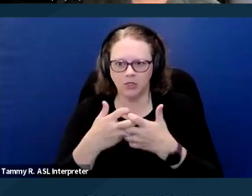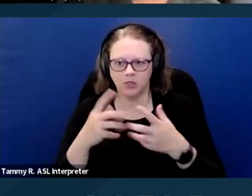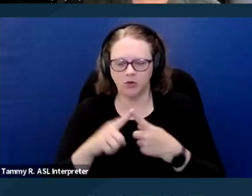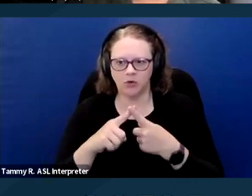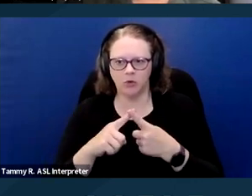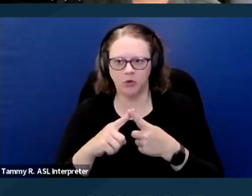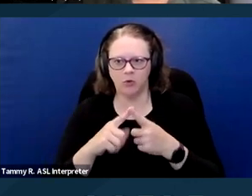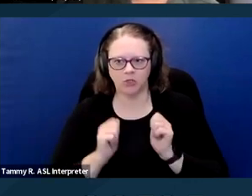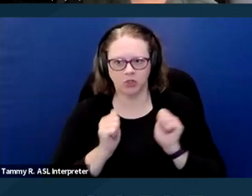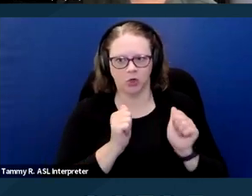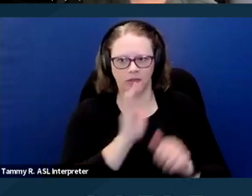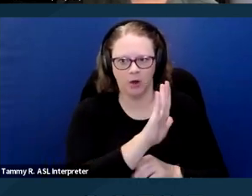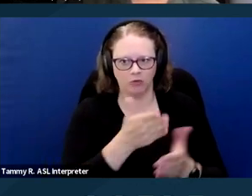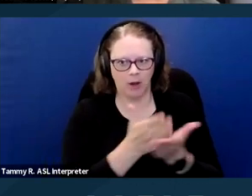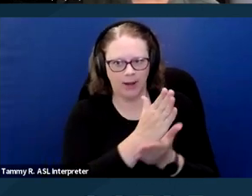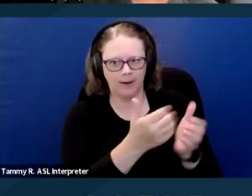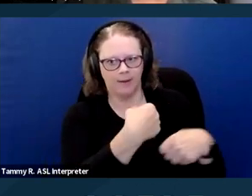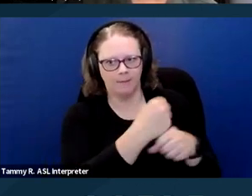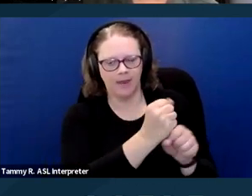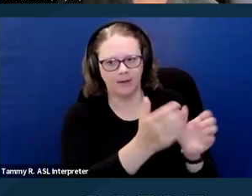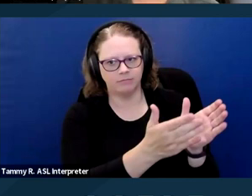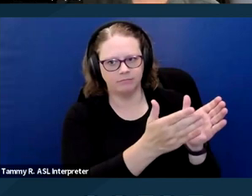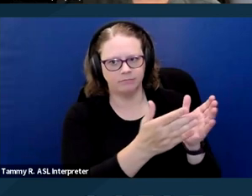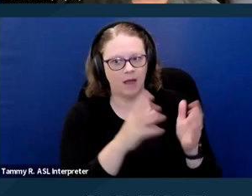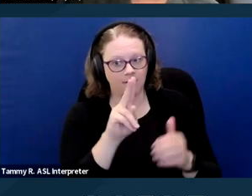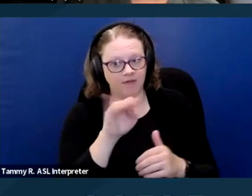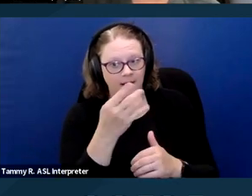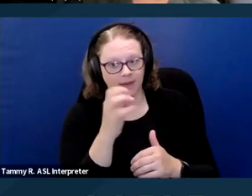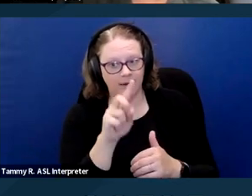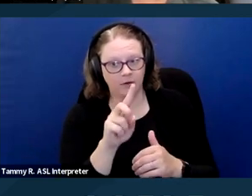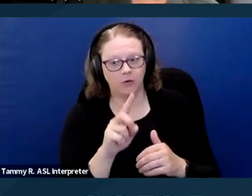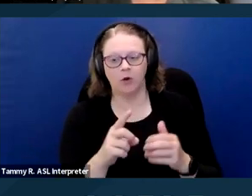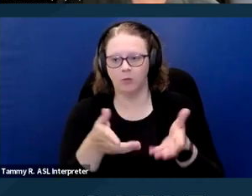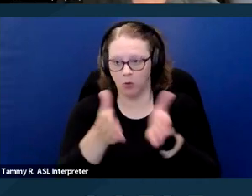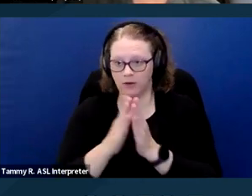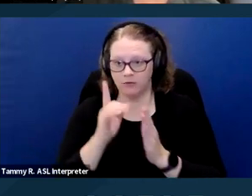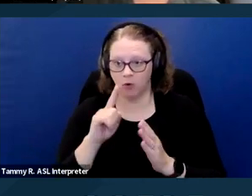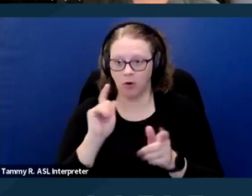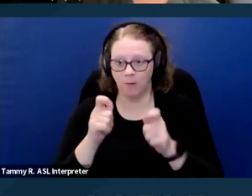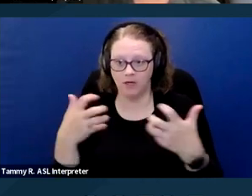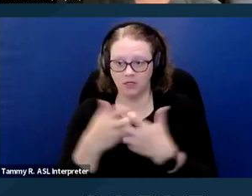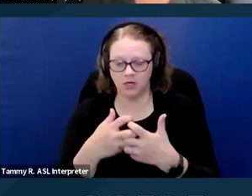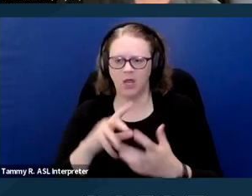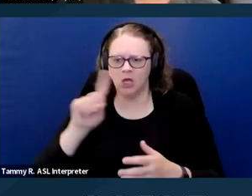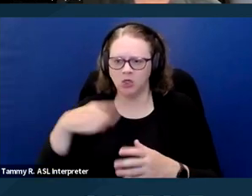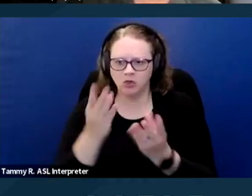and make a valid request for accommodation. All you need to do is provide enough information